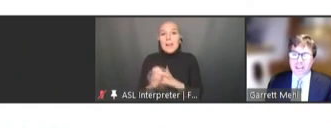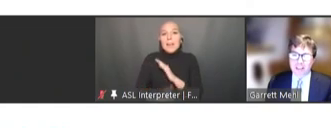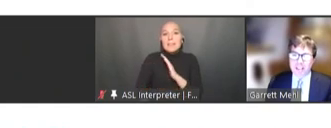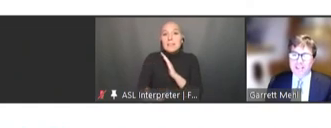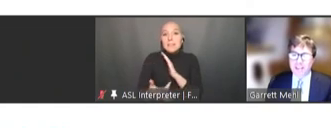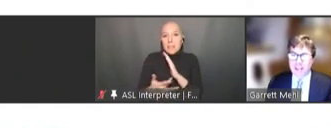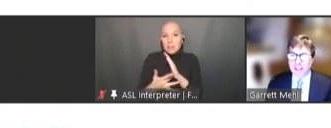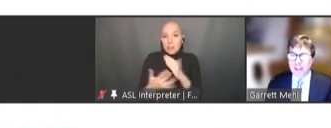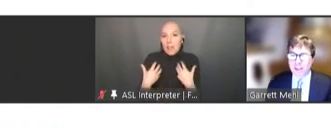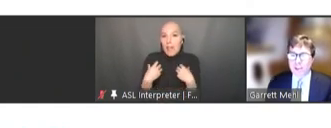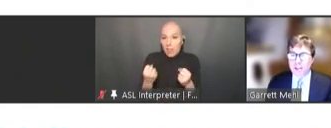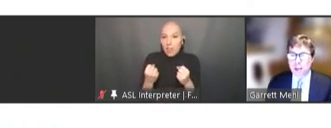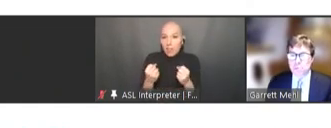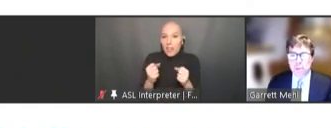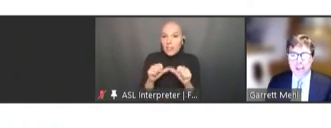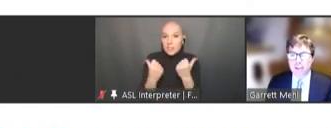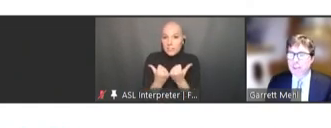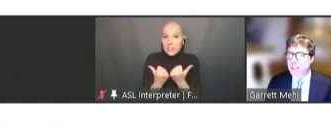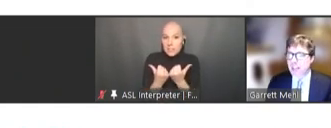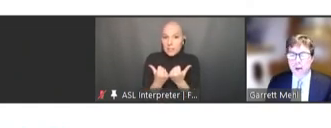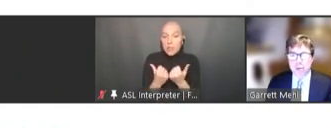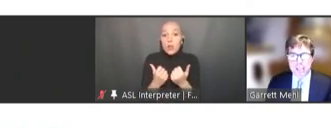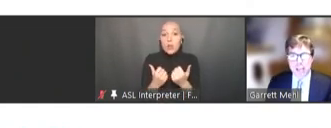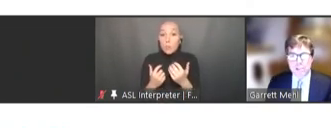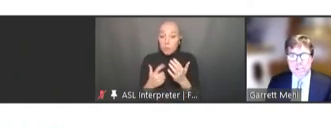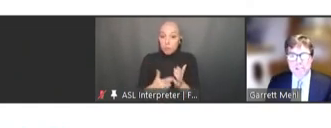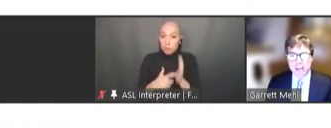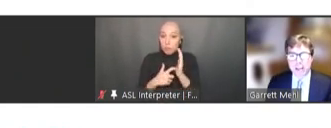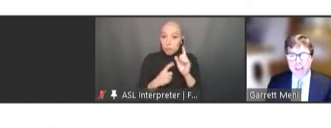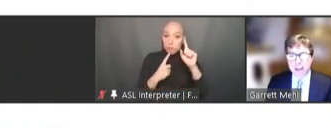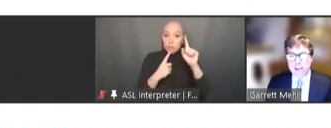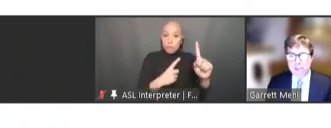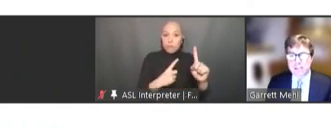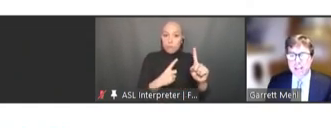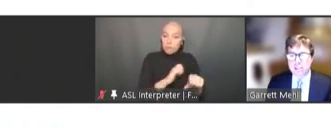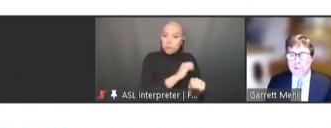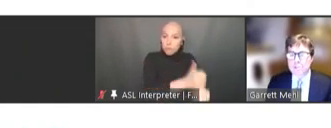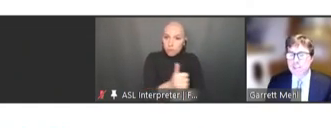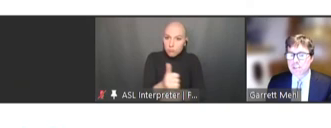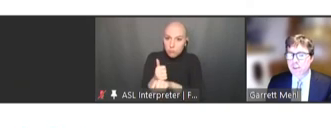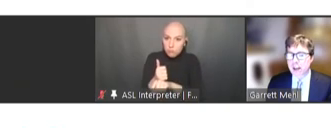evidence into clinical public health and data recommendations that countries then use to define